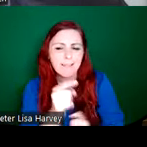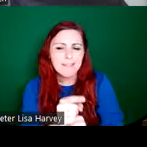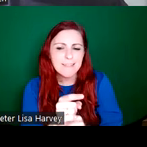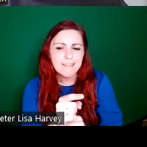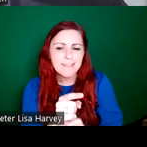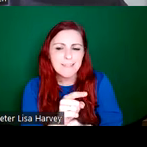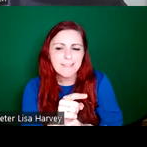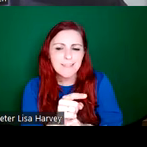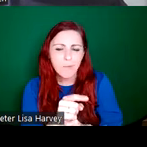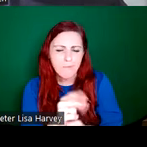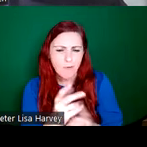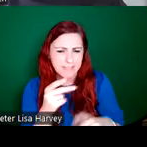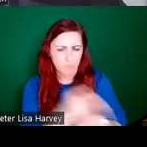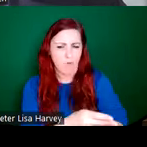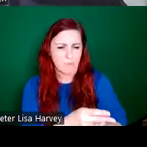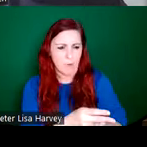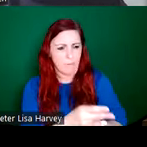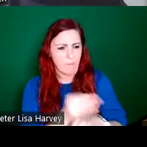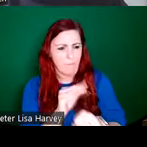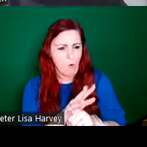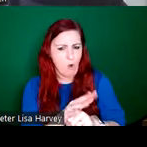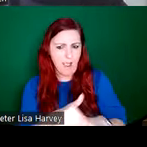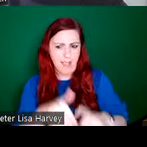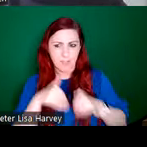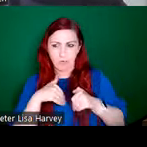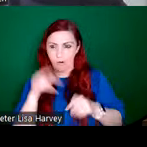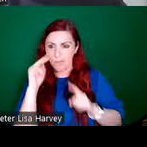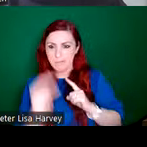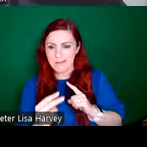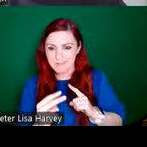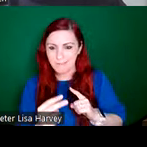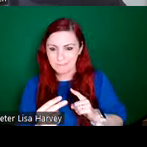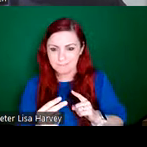quite disruptive for the outsider. And he eventually decided to leave the island